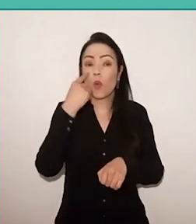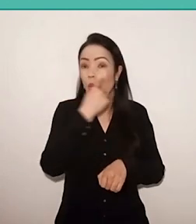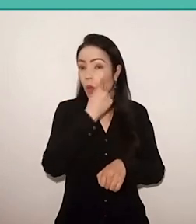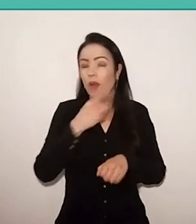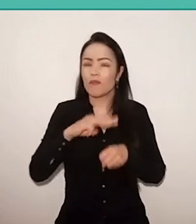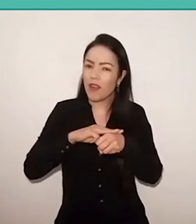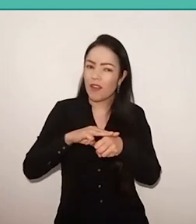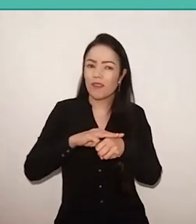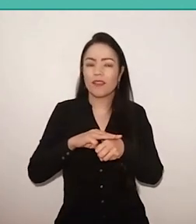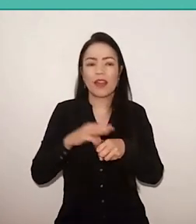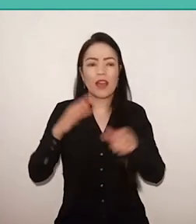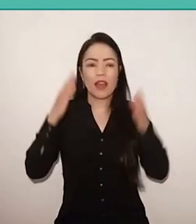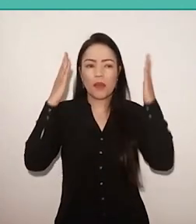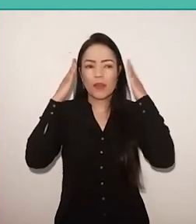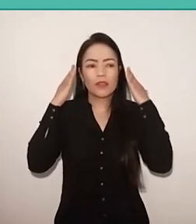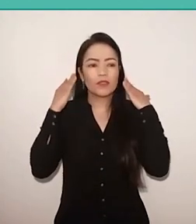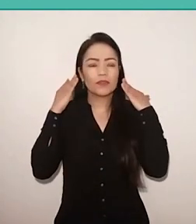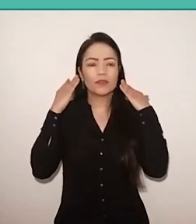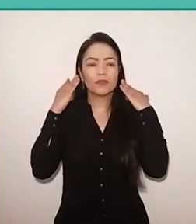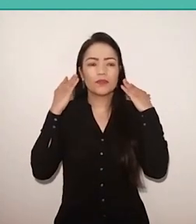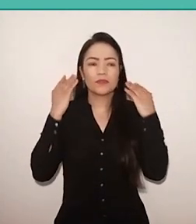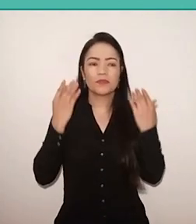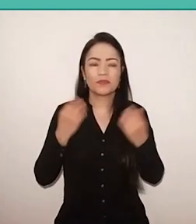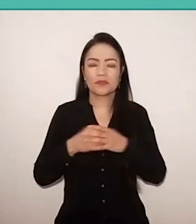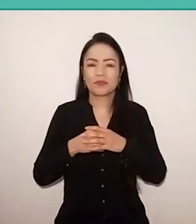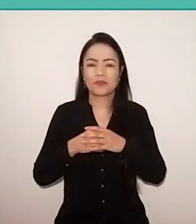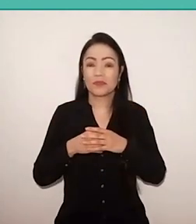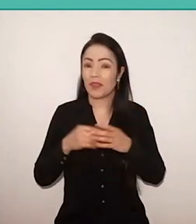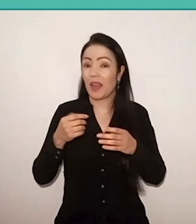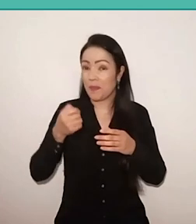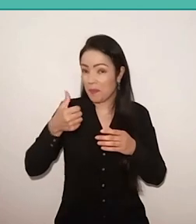hair, the little I have, brown,